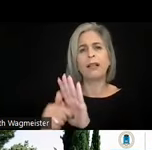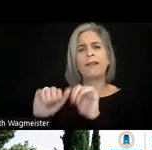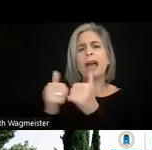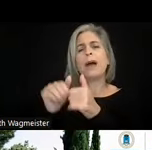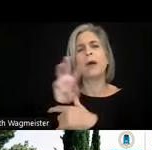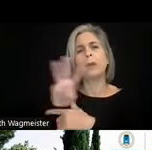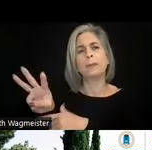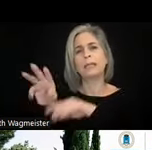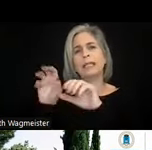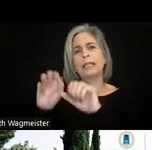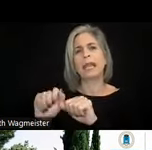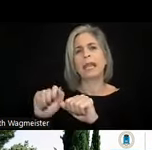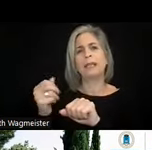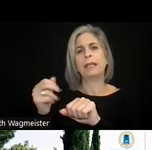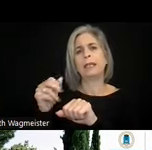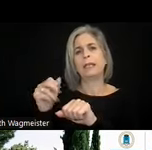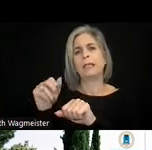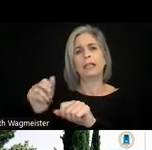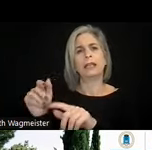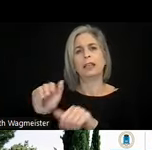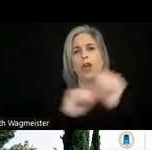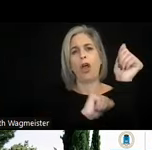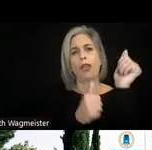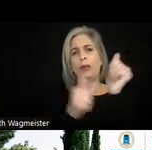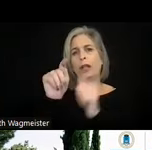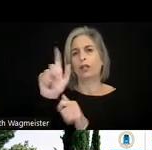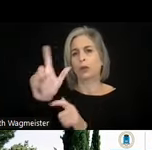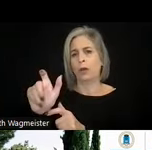an authoring tool? You mentioned it briefly. >> LOÏC MARTINEZ NORMAND: Google docs is an